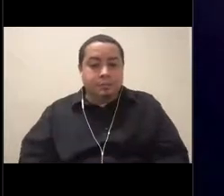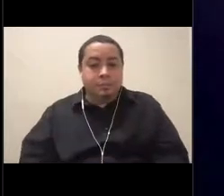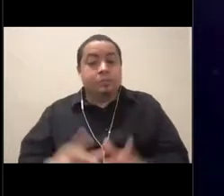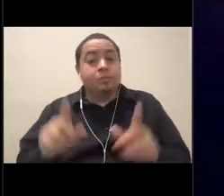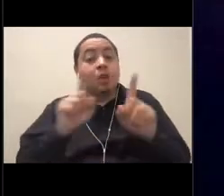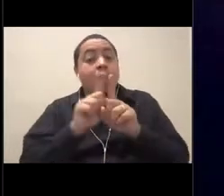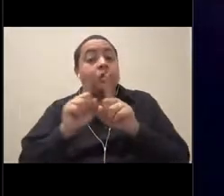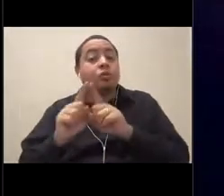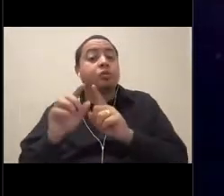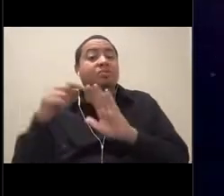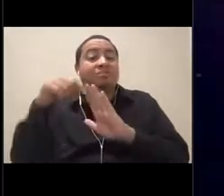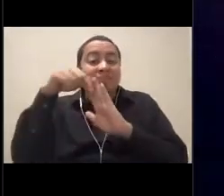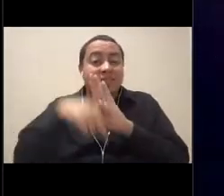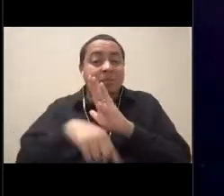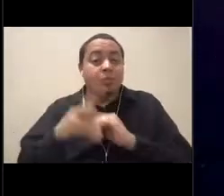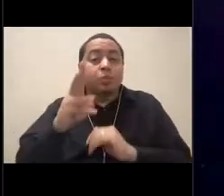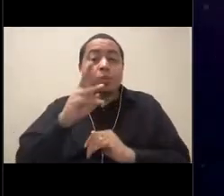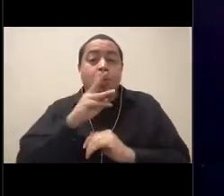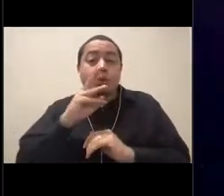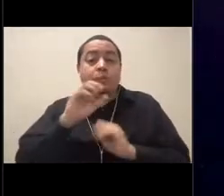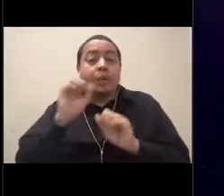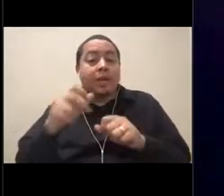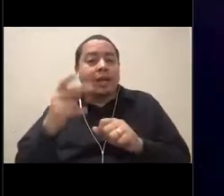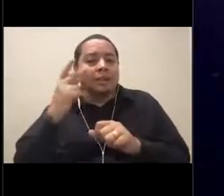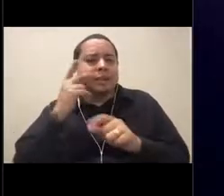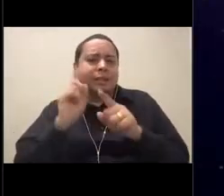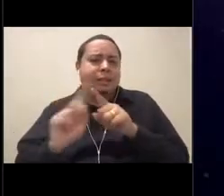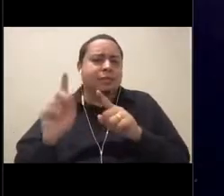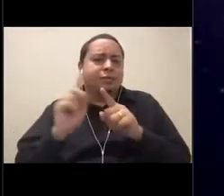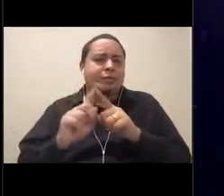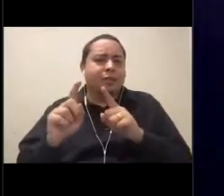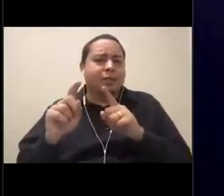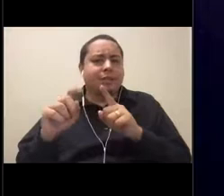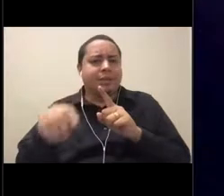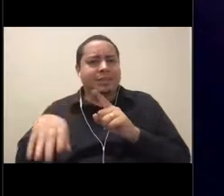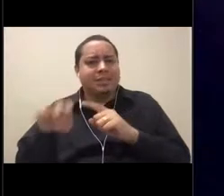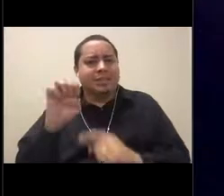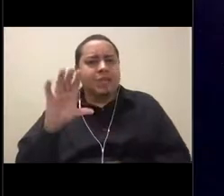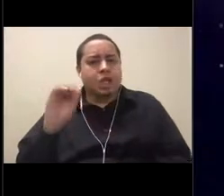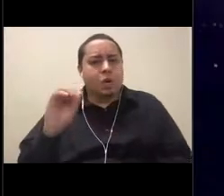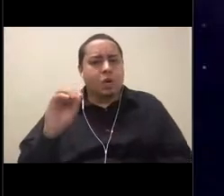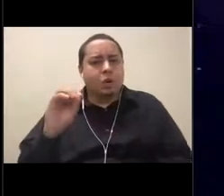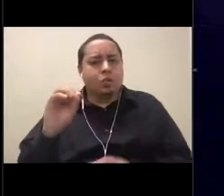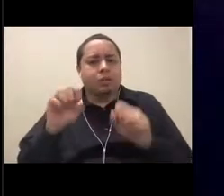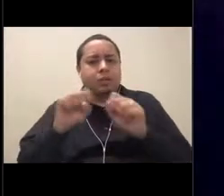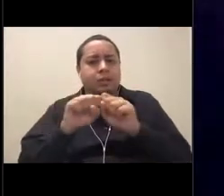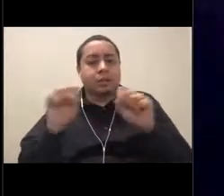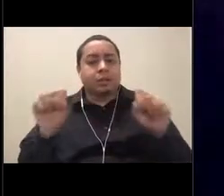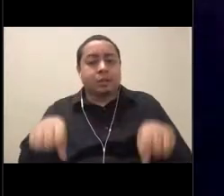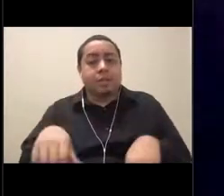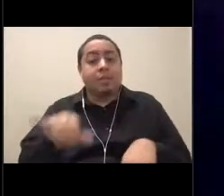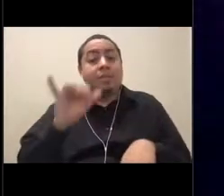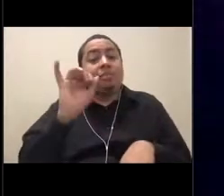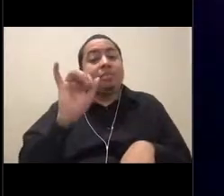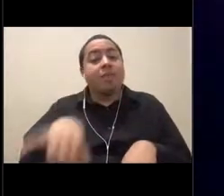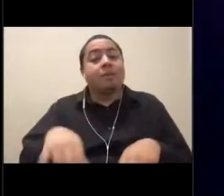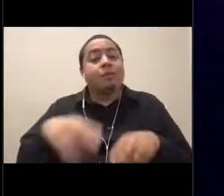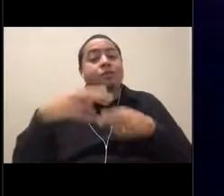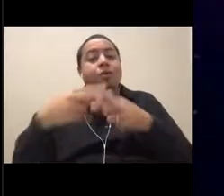of our sanctuary are amazing ecosystems like this one. This is called a whale fall, and whale falls are really well studied here